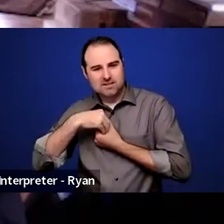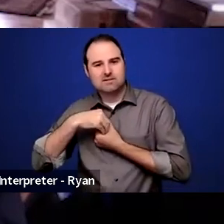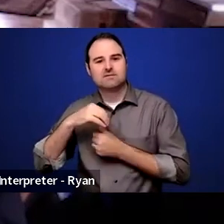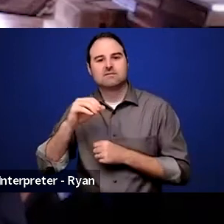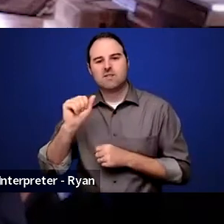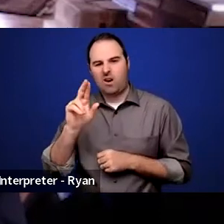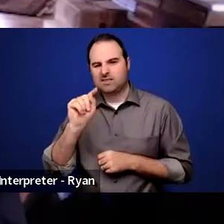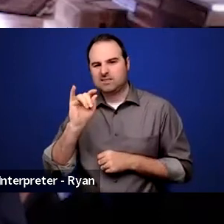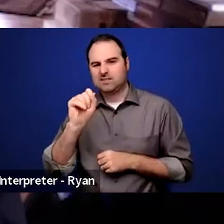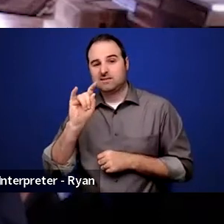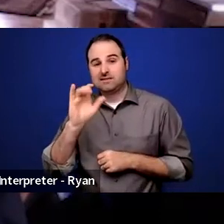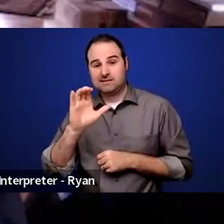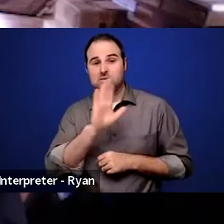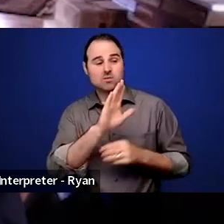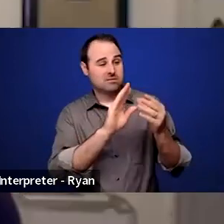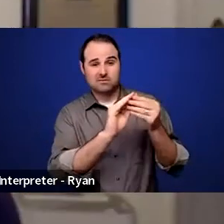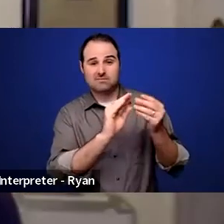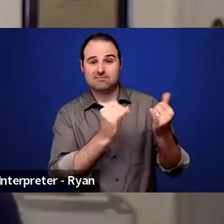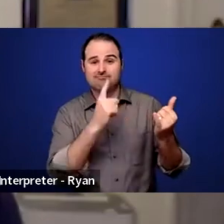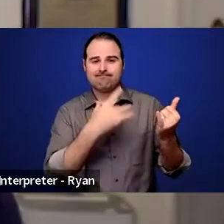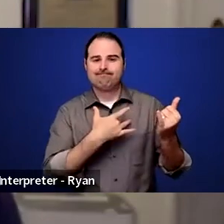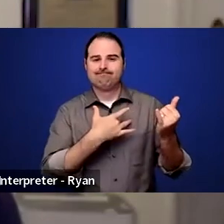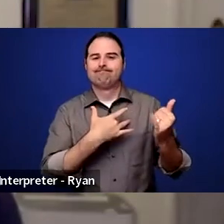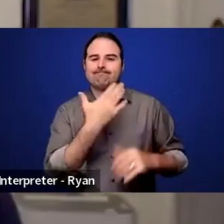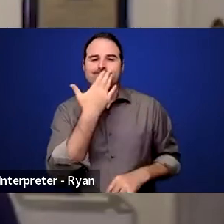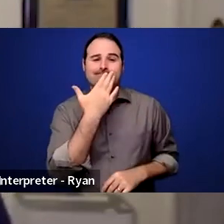so thank you for being with us. You're welcome, thank you for asking me.